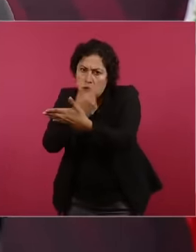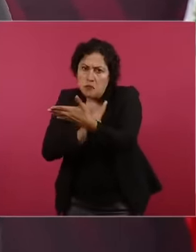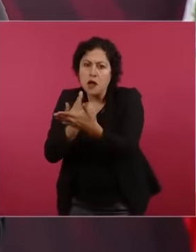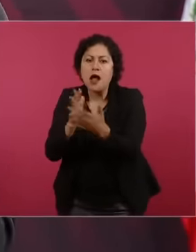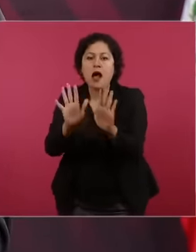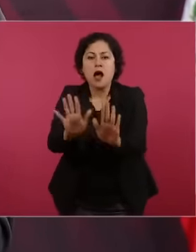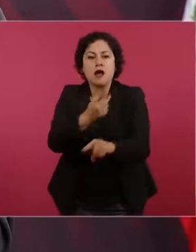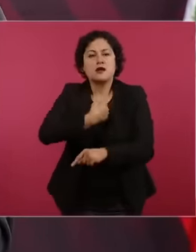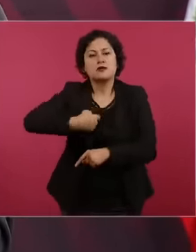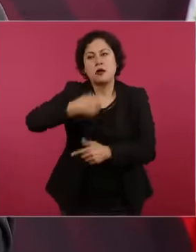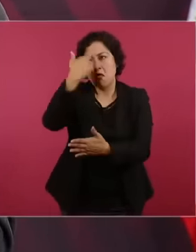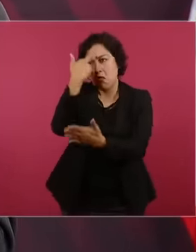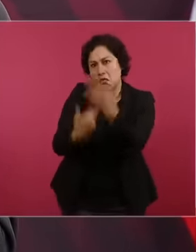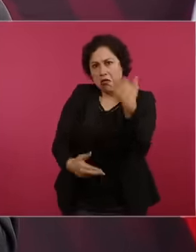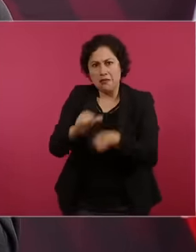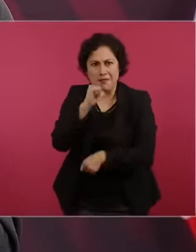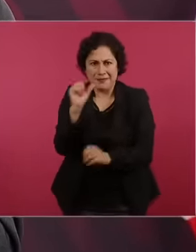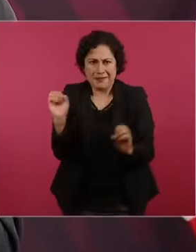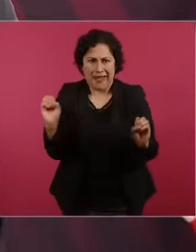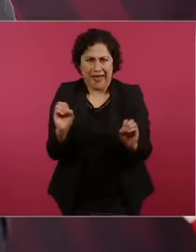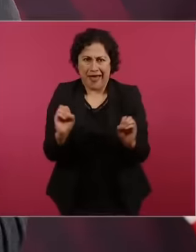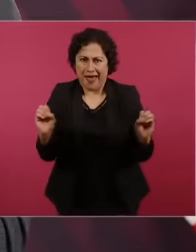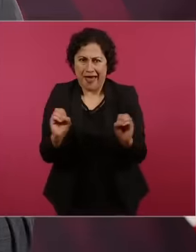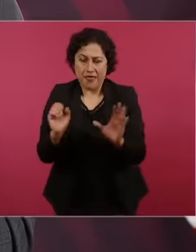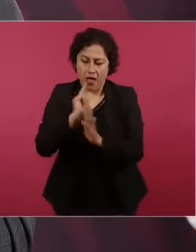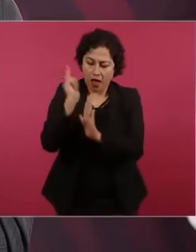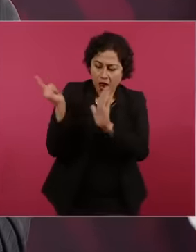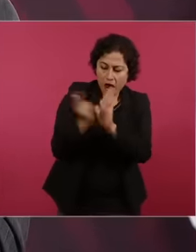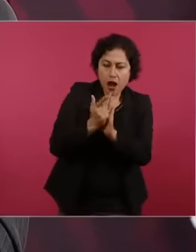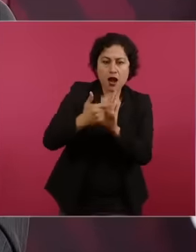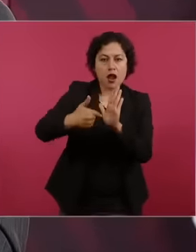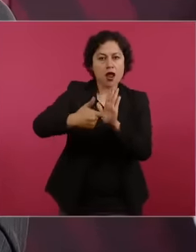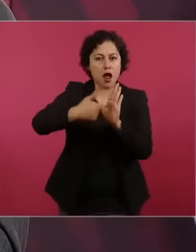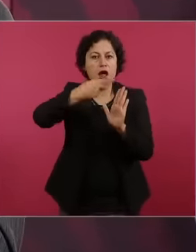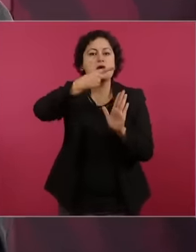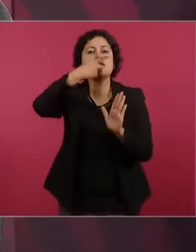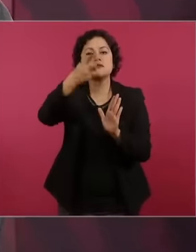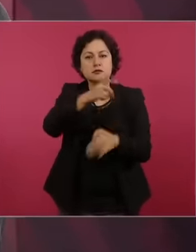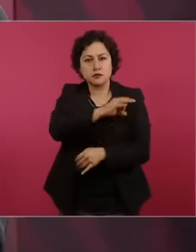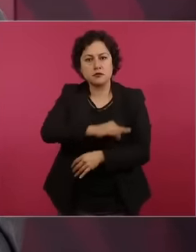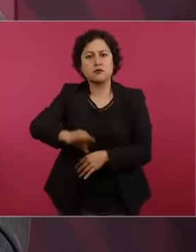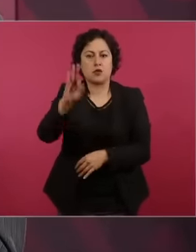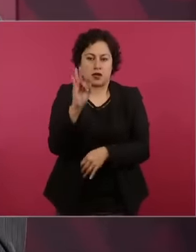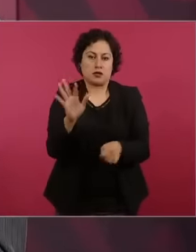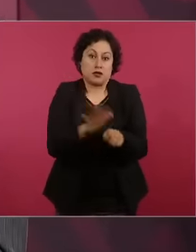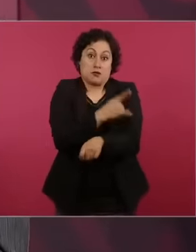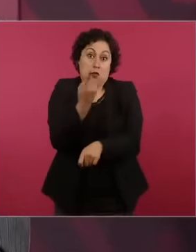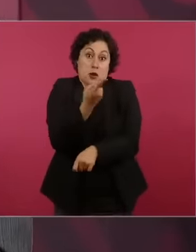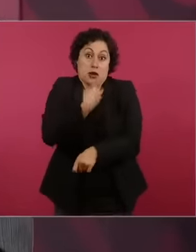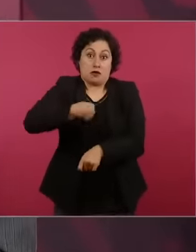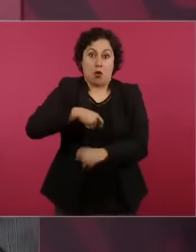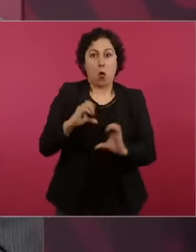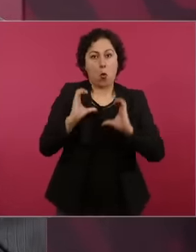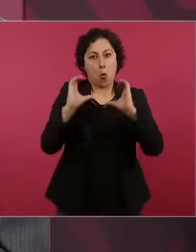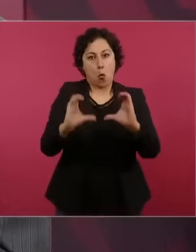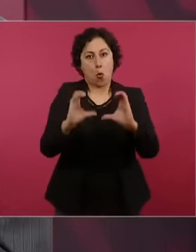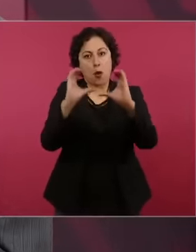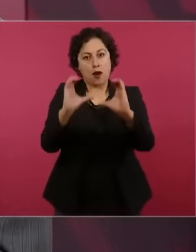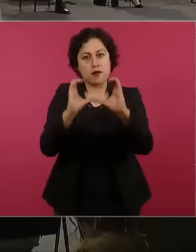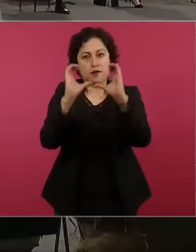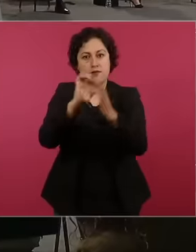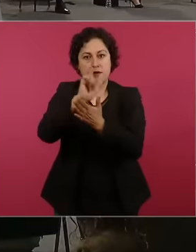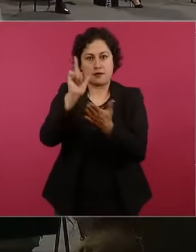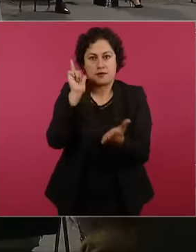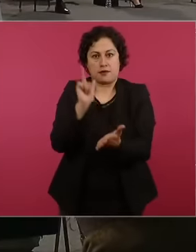to violate anything because if not we were going to have a difficult situation legally but